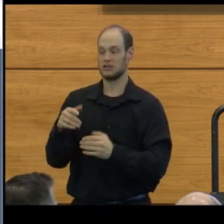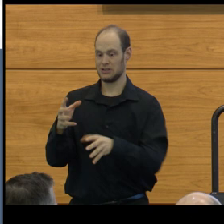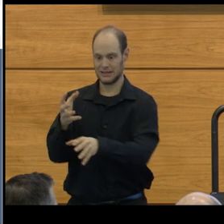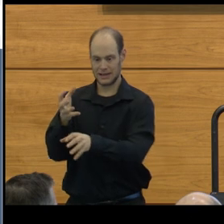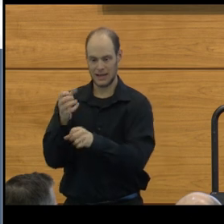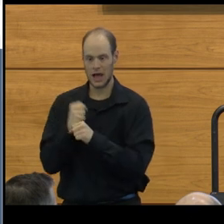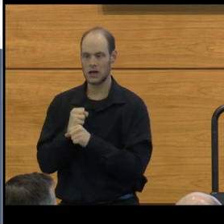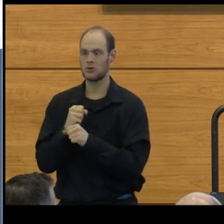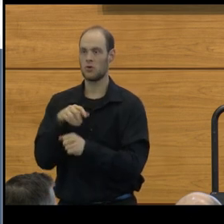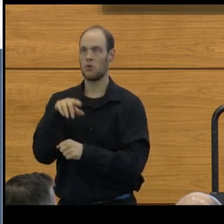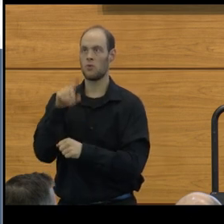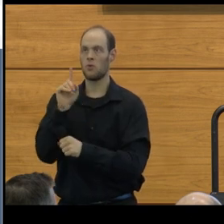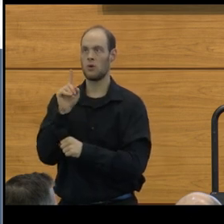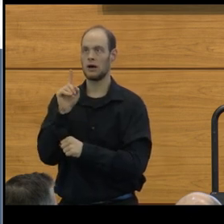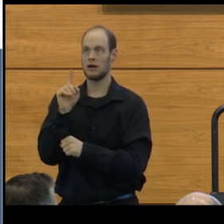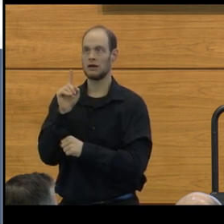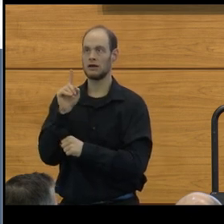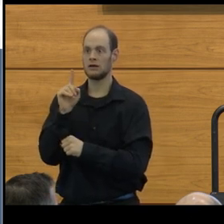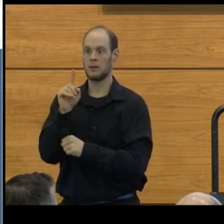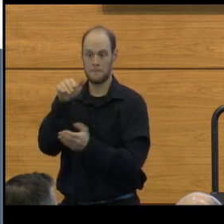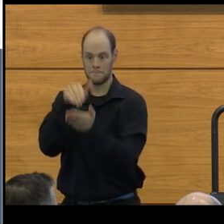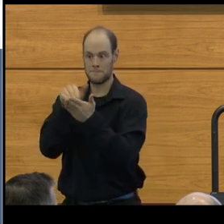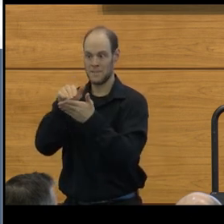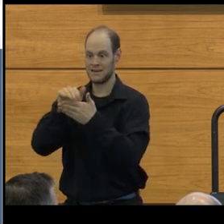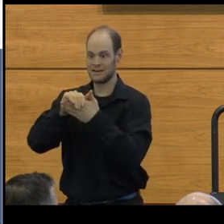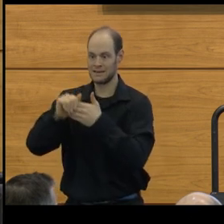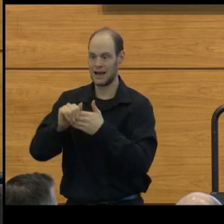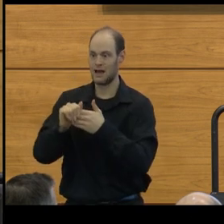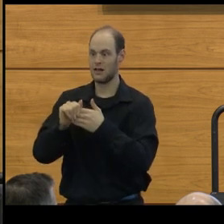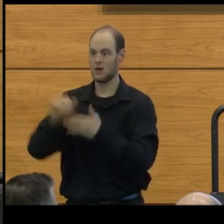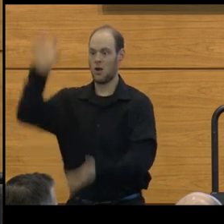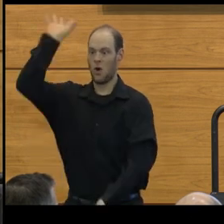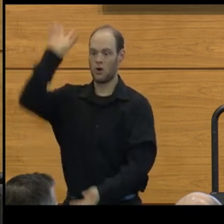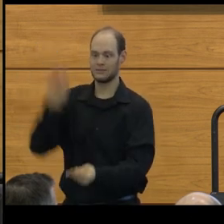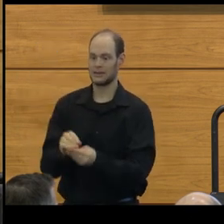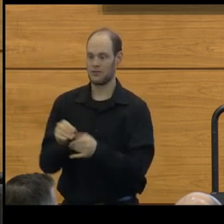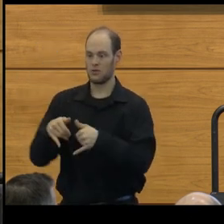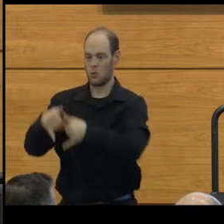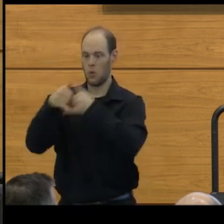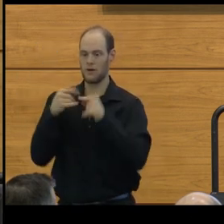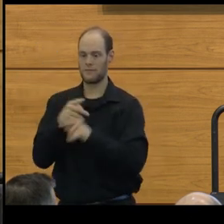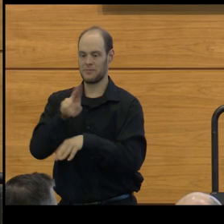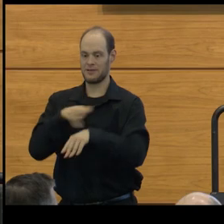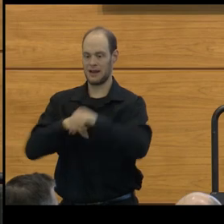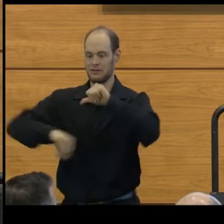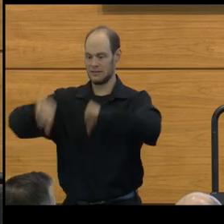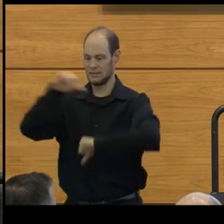a $1 million career award from the National Science Foundation.